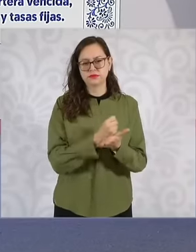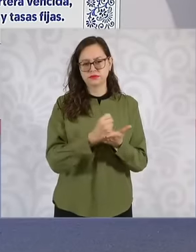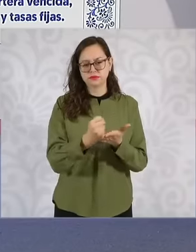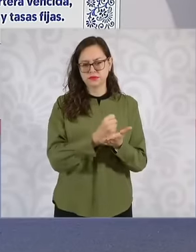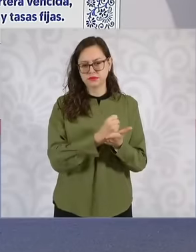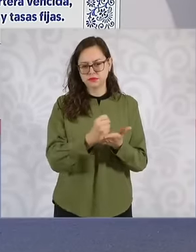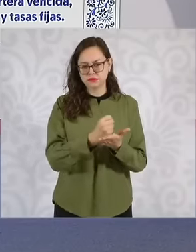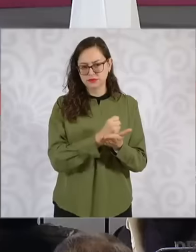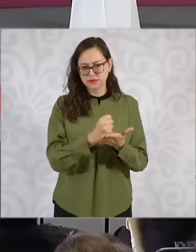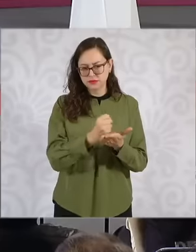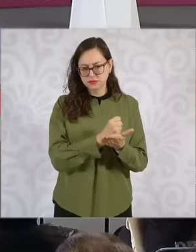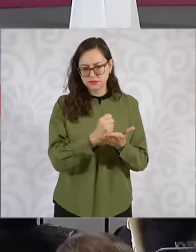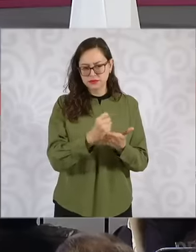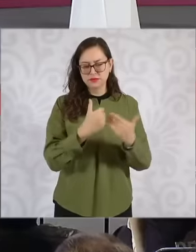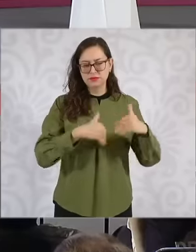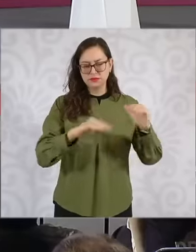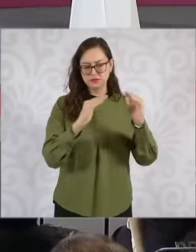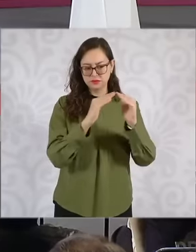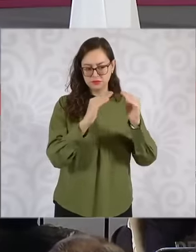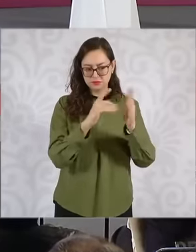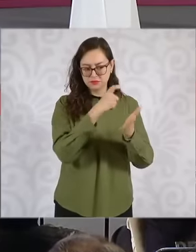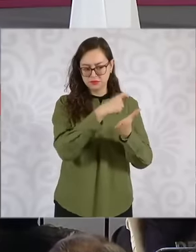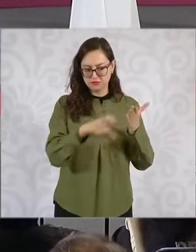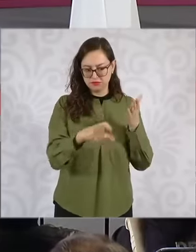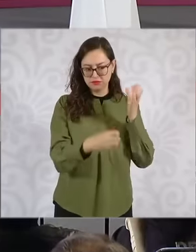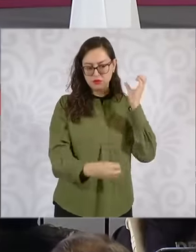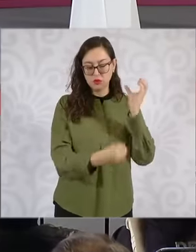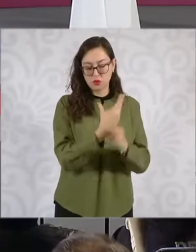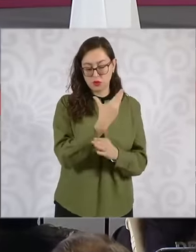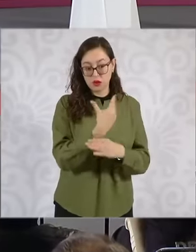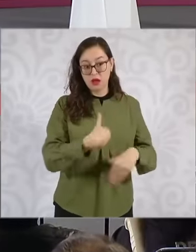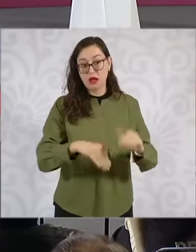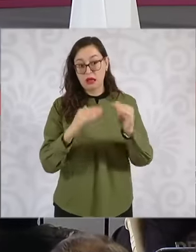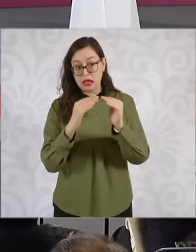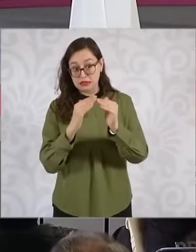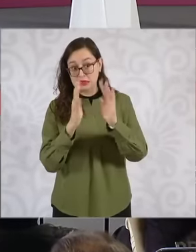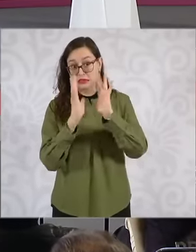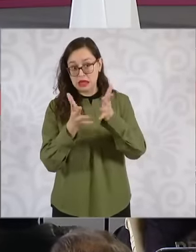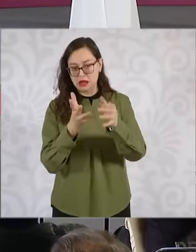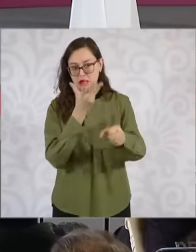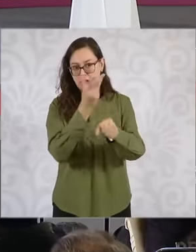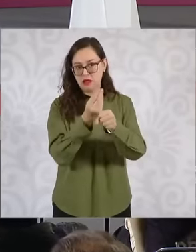of new housing existing housing and purchase of land we want to close with